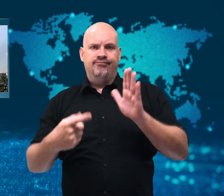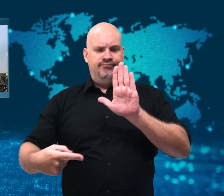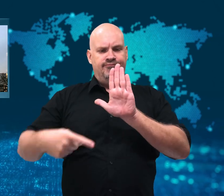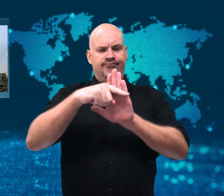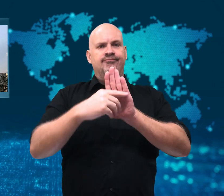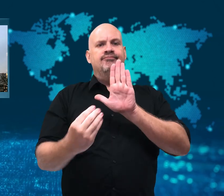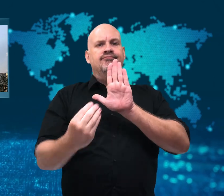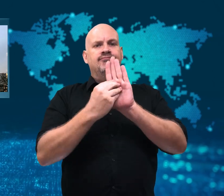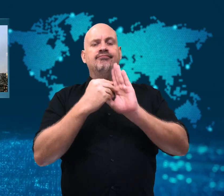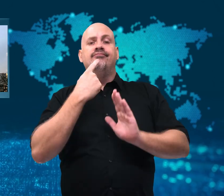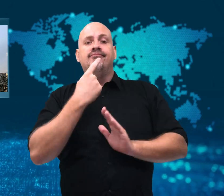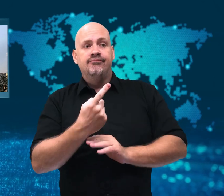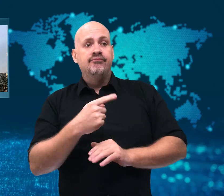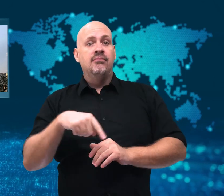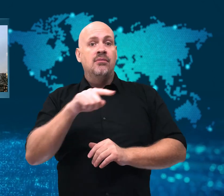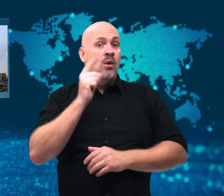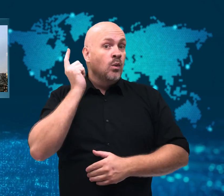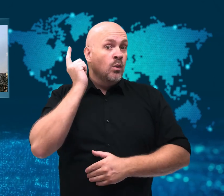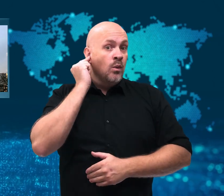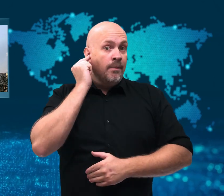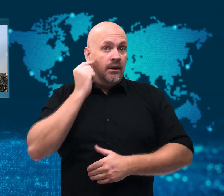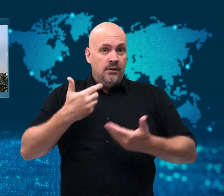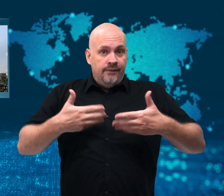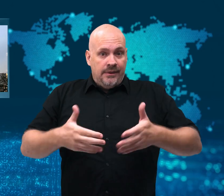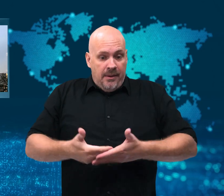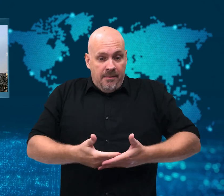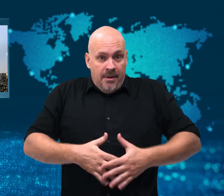Mexican state of Coahuila.